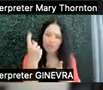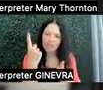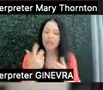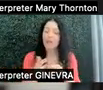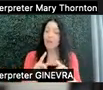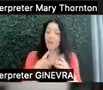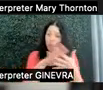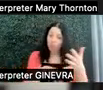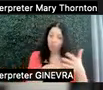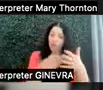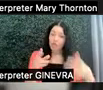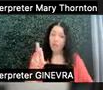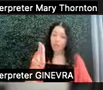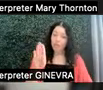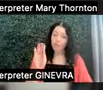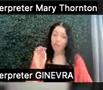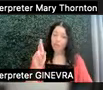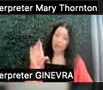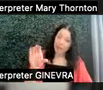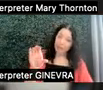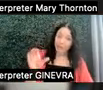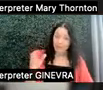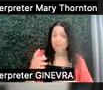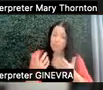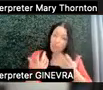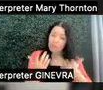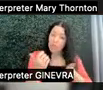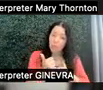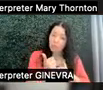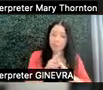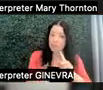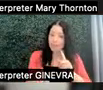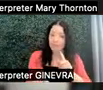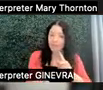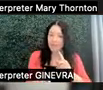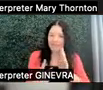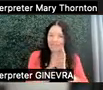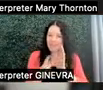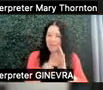that may not be the most accessible way for that person to understand what's expected.